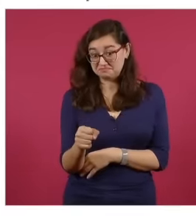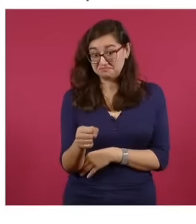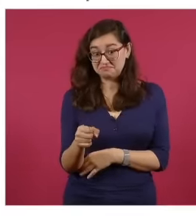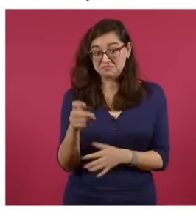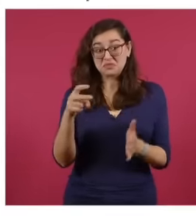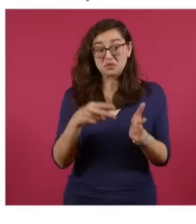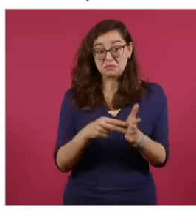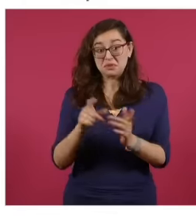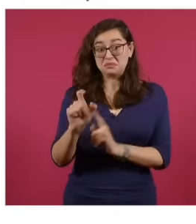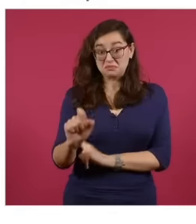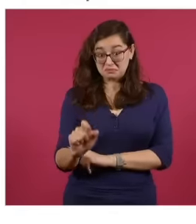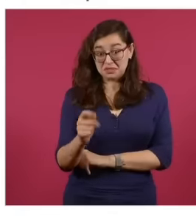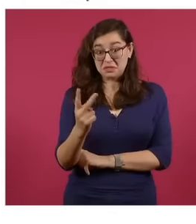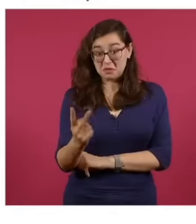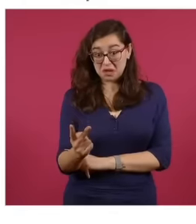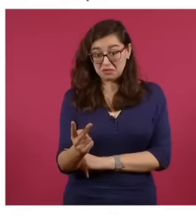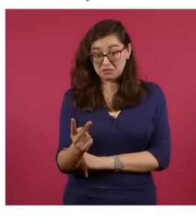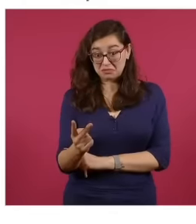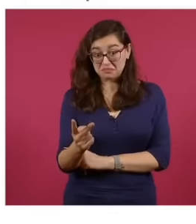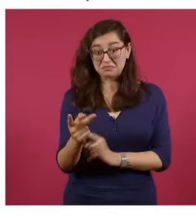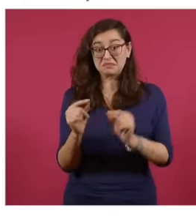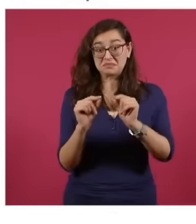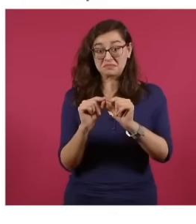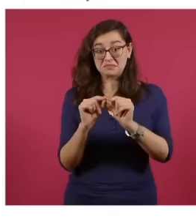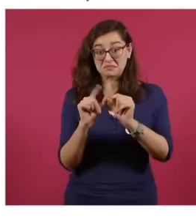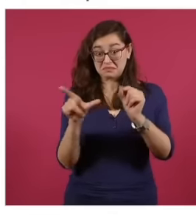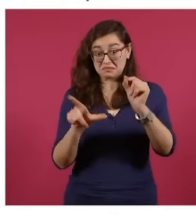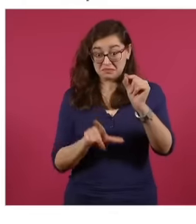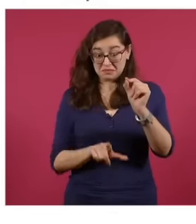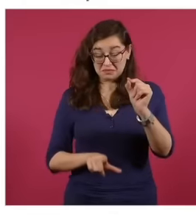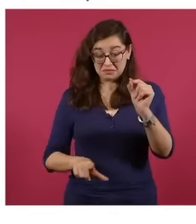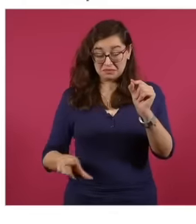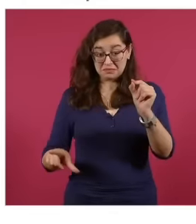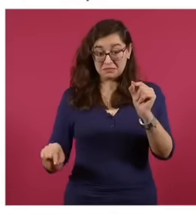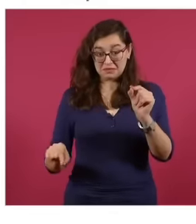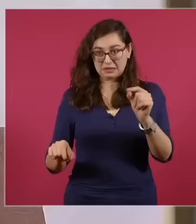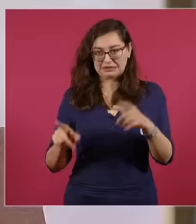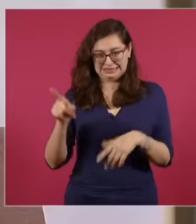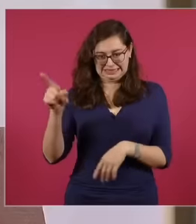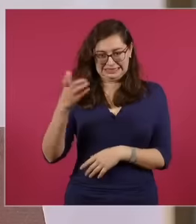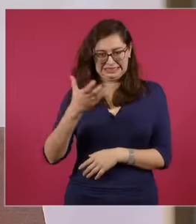2024 that the Zócalo is going to be